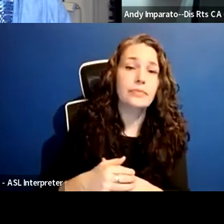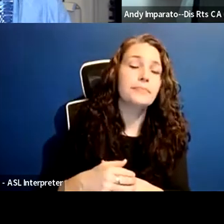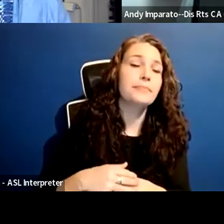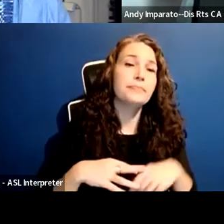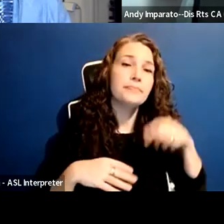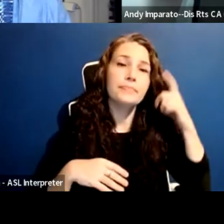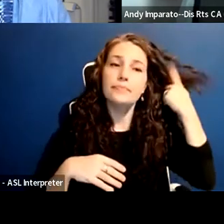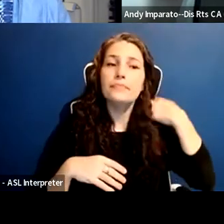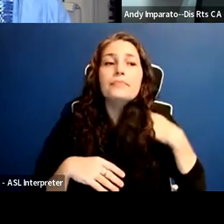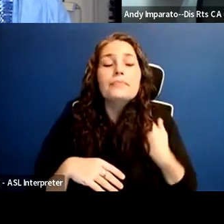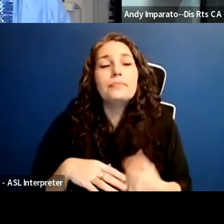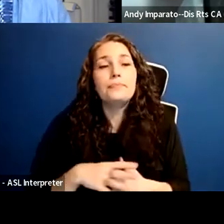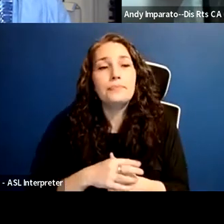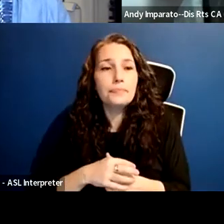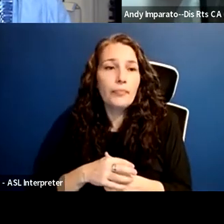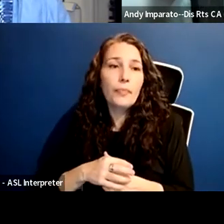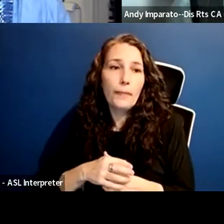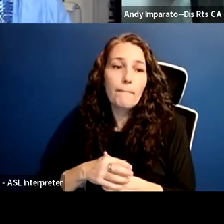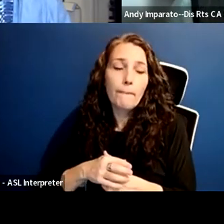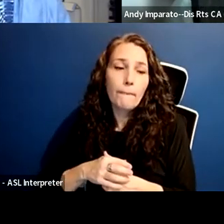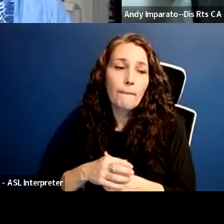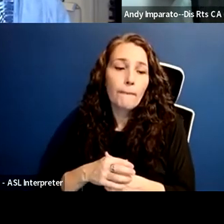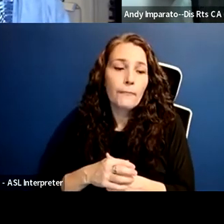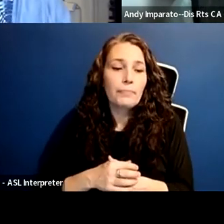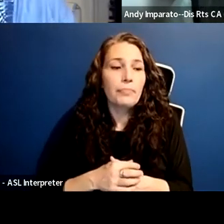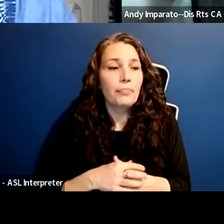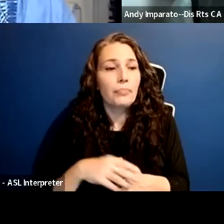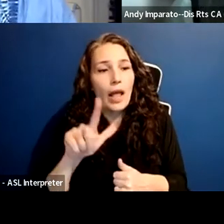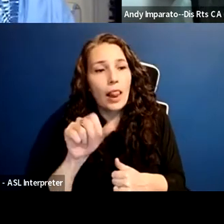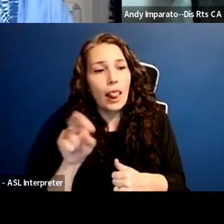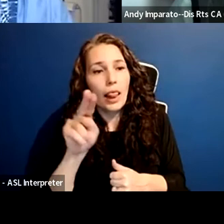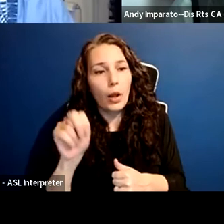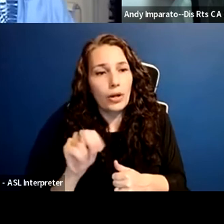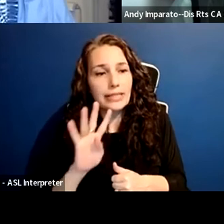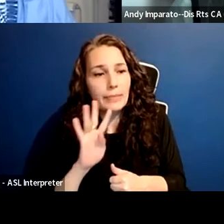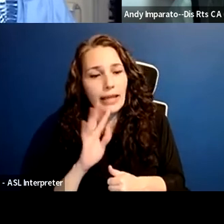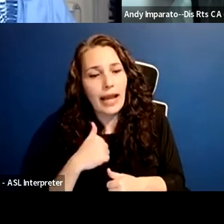You know, I know that Vivian and Andy both work obviously in disability rights and law in California.